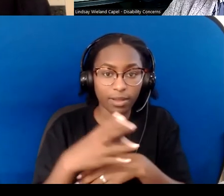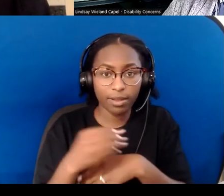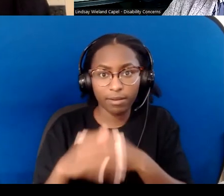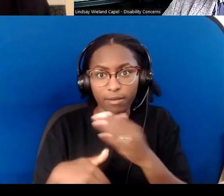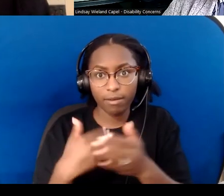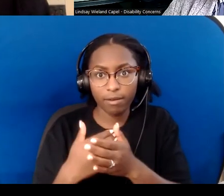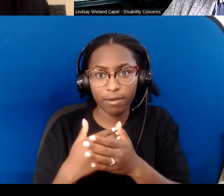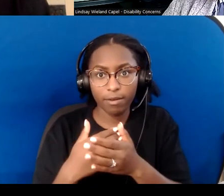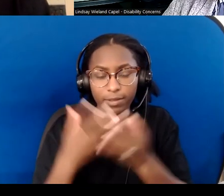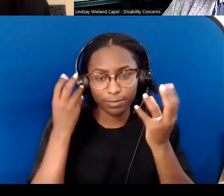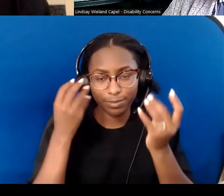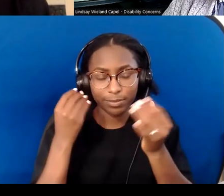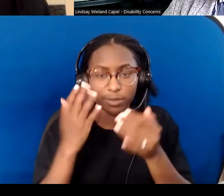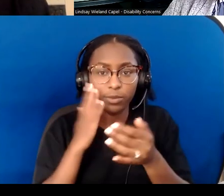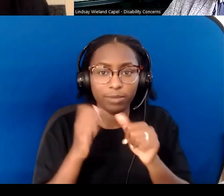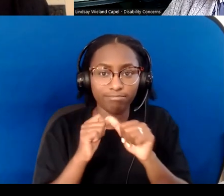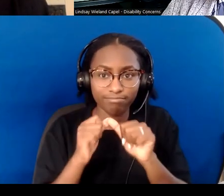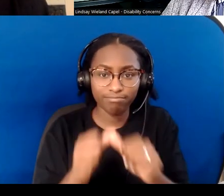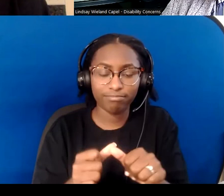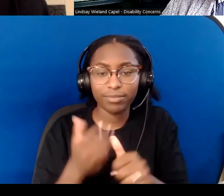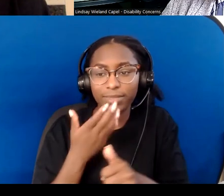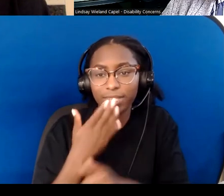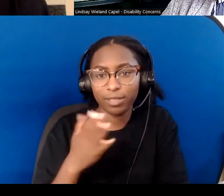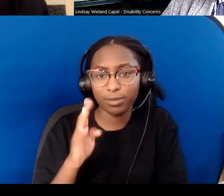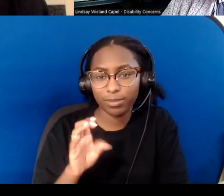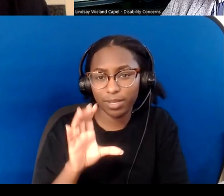and thank you, Becky, for reviewing some ways that that will happen.